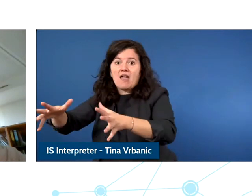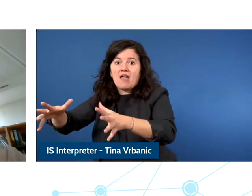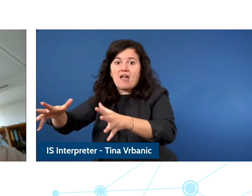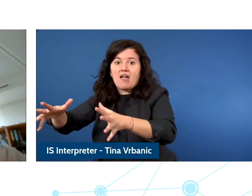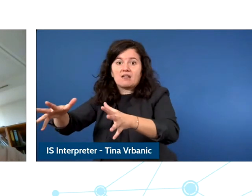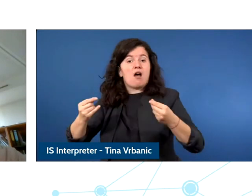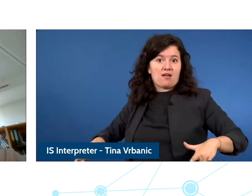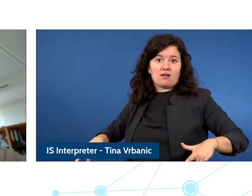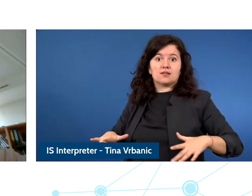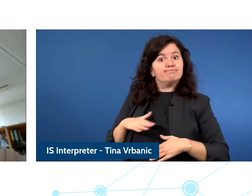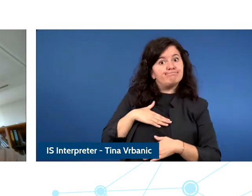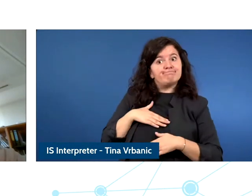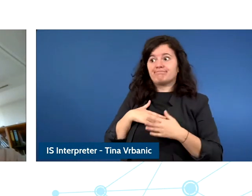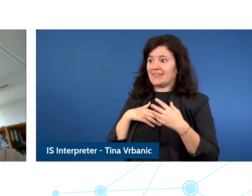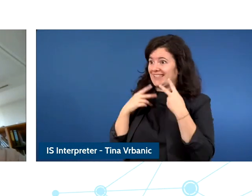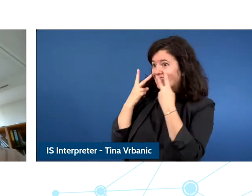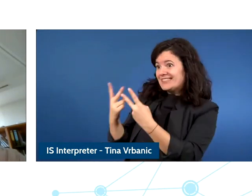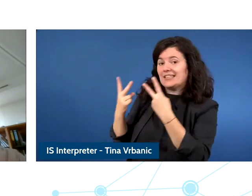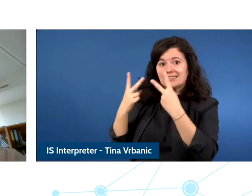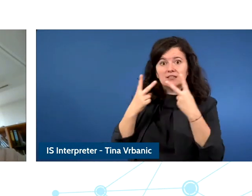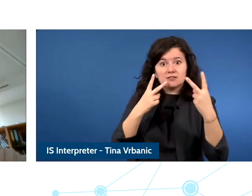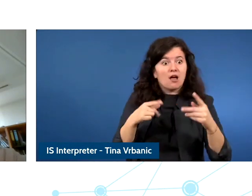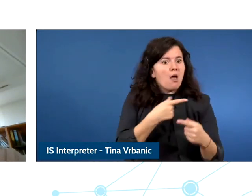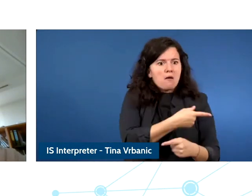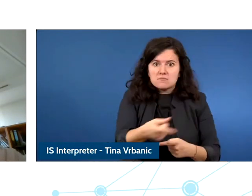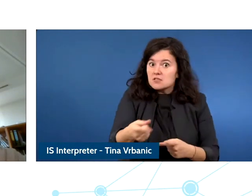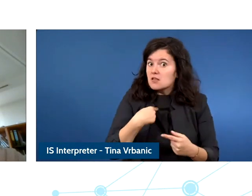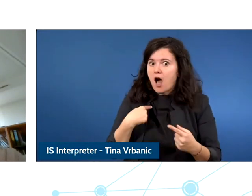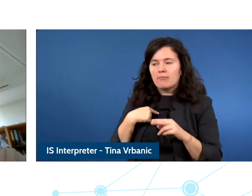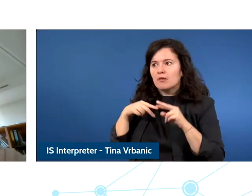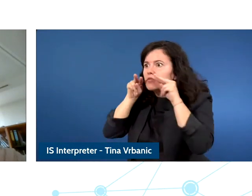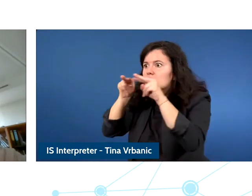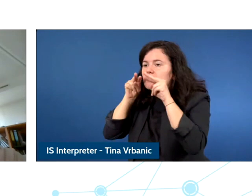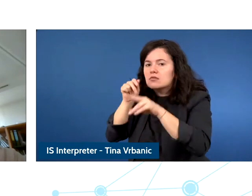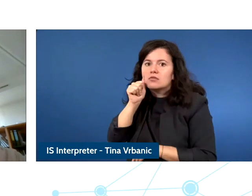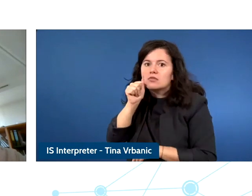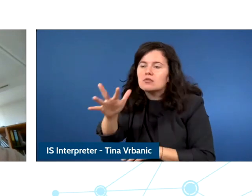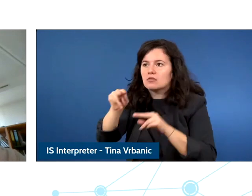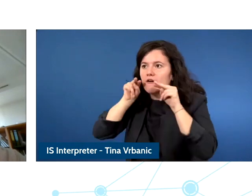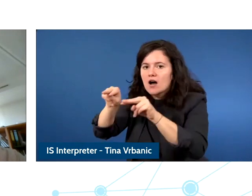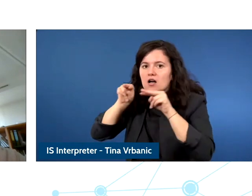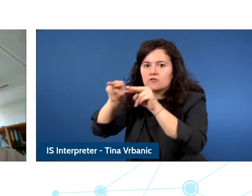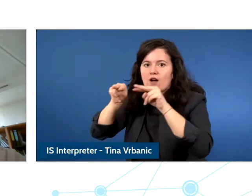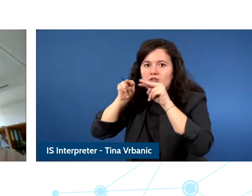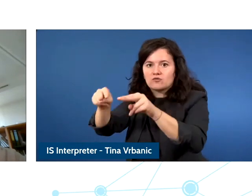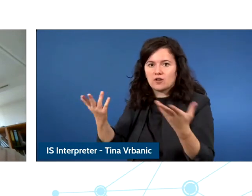have developed addiction to some of this material and we are not